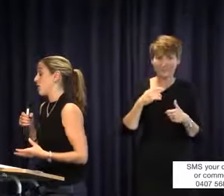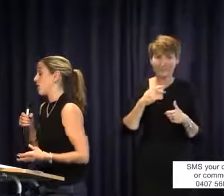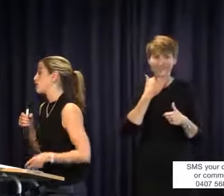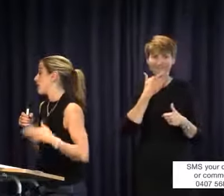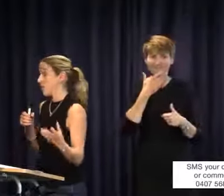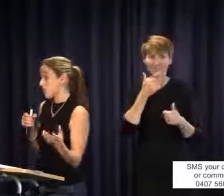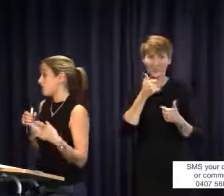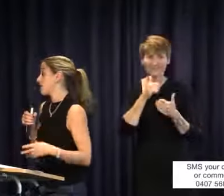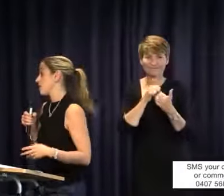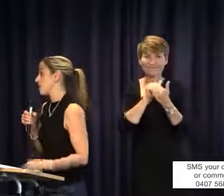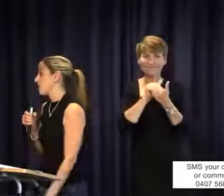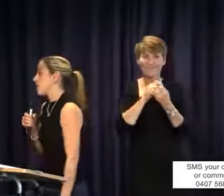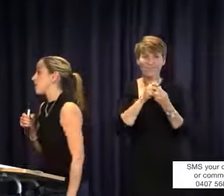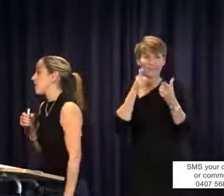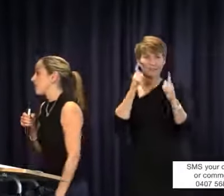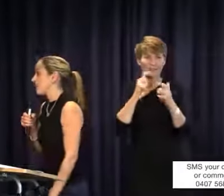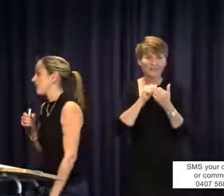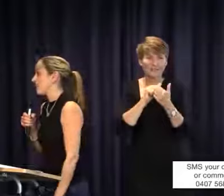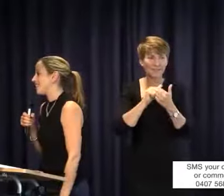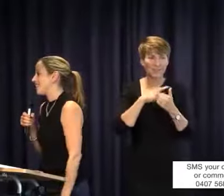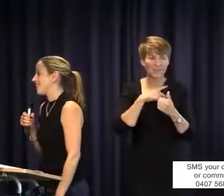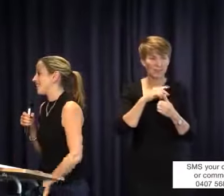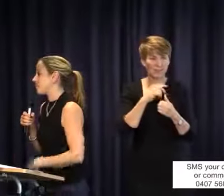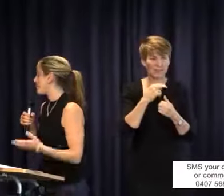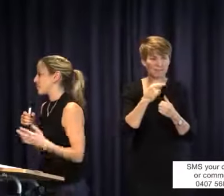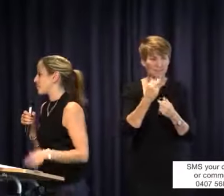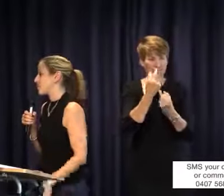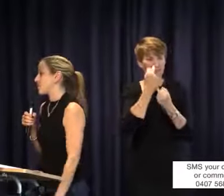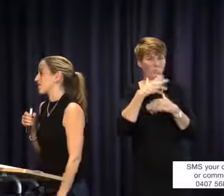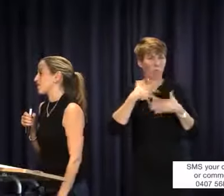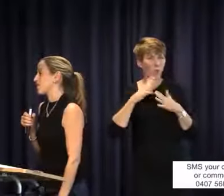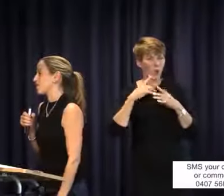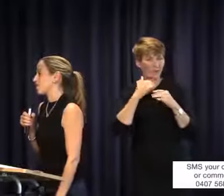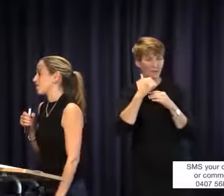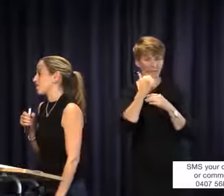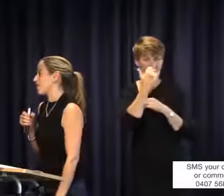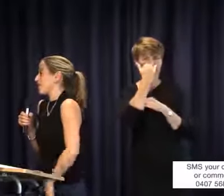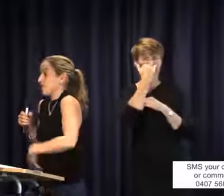our team leaders and principals but they are just sort of brushing us off. We can't go